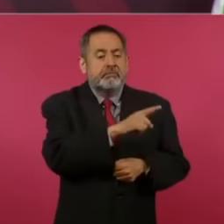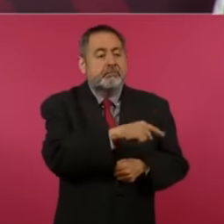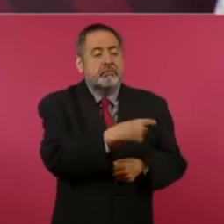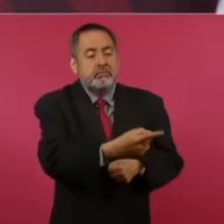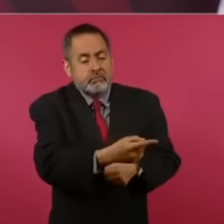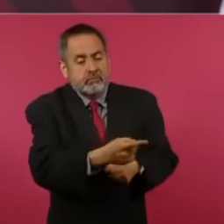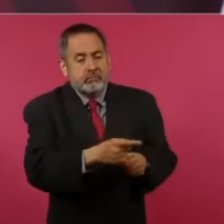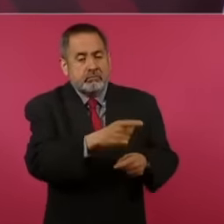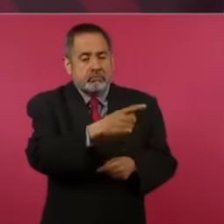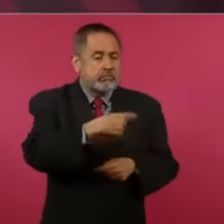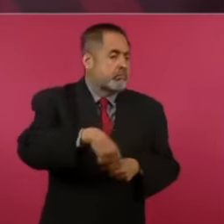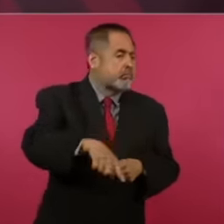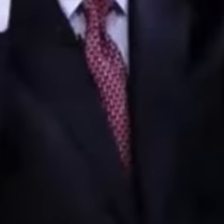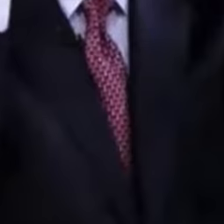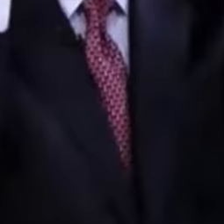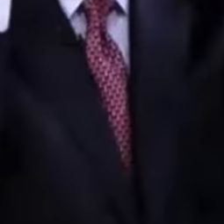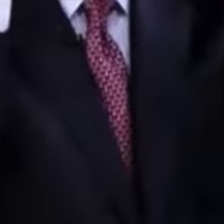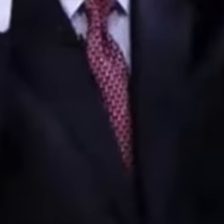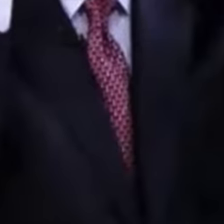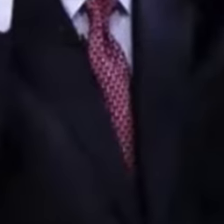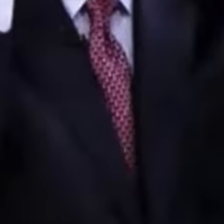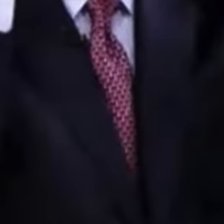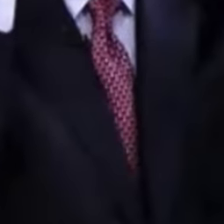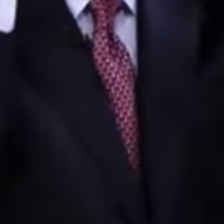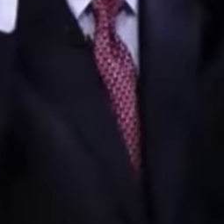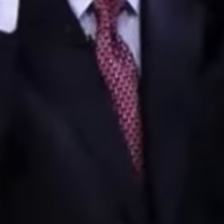but there is a lot. middle class people